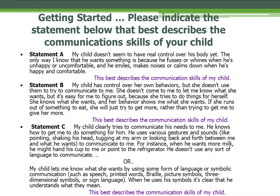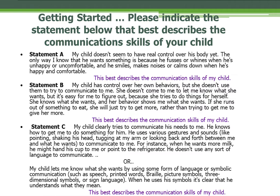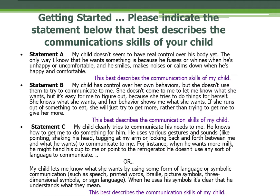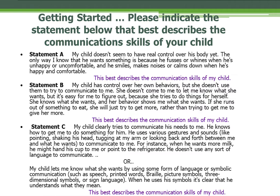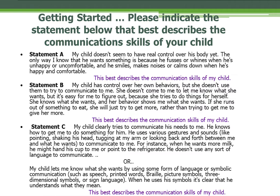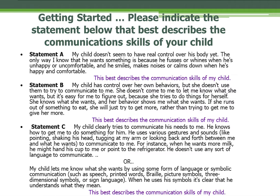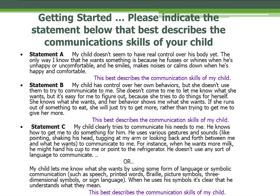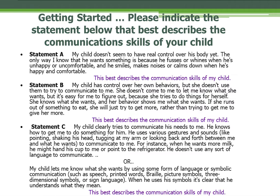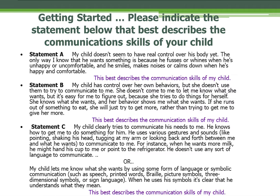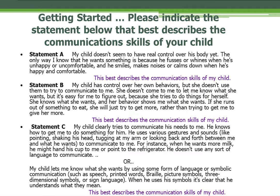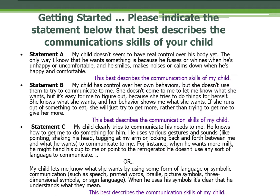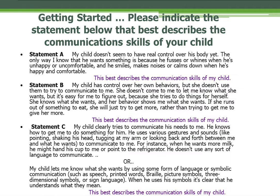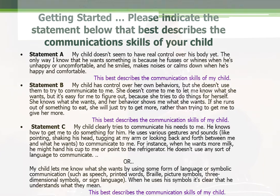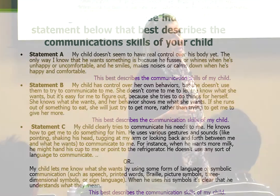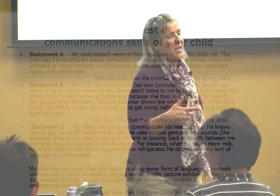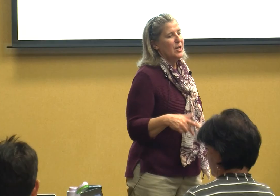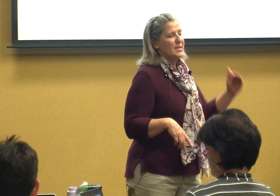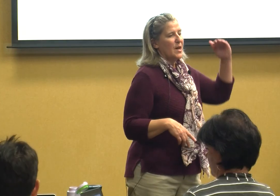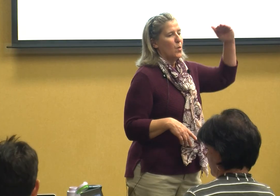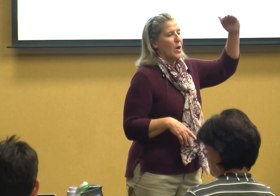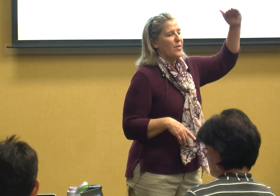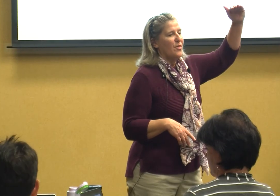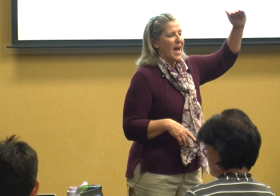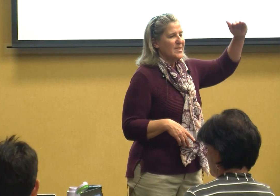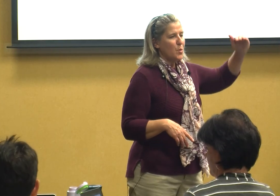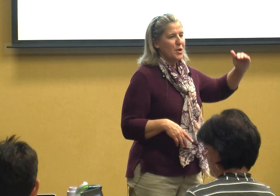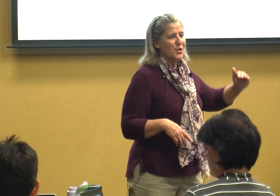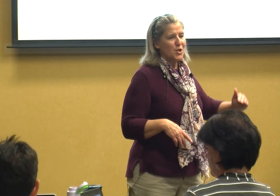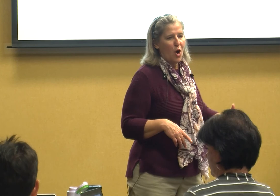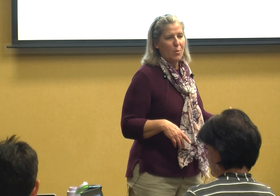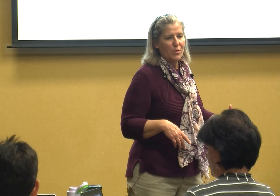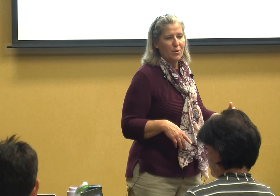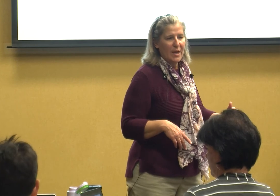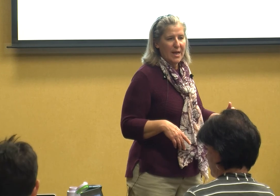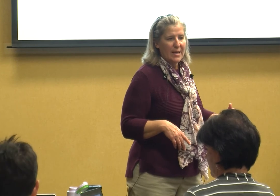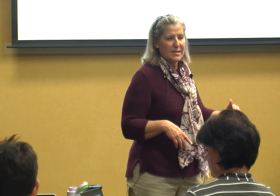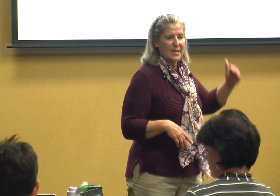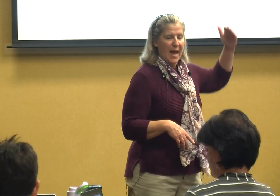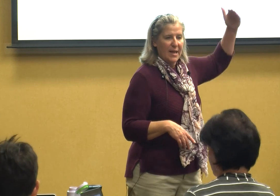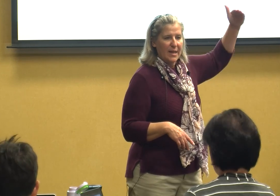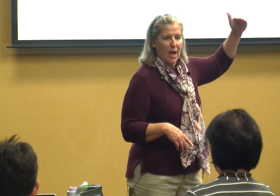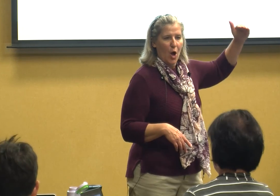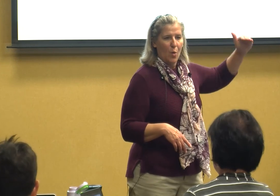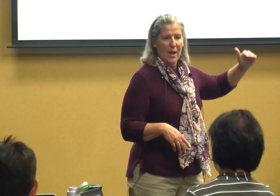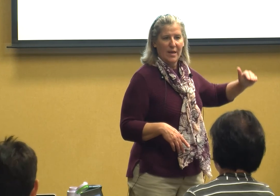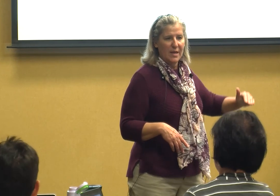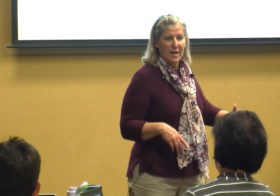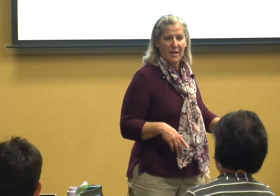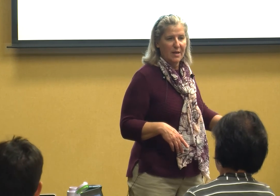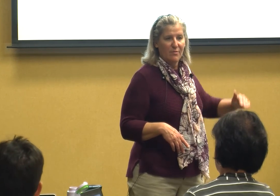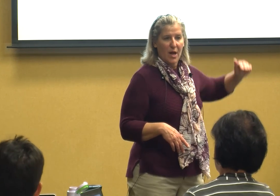he understands what they mean so that's where you start with your kids that can go any any of those